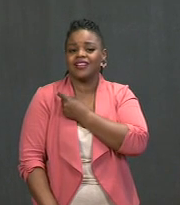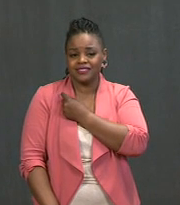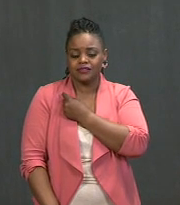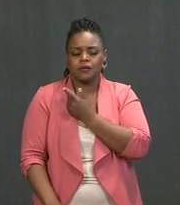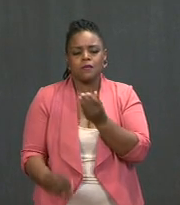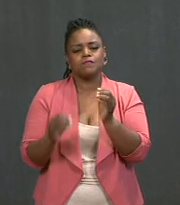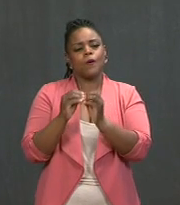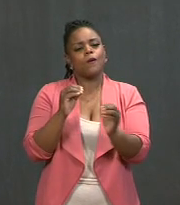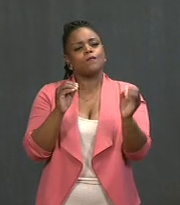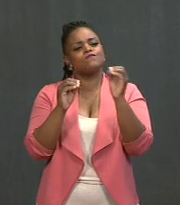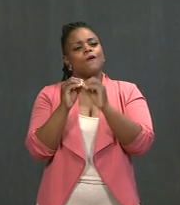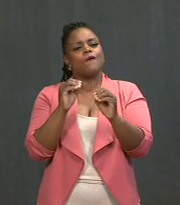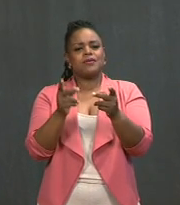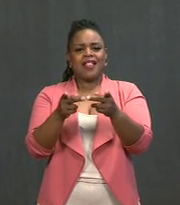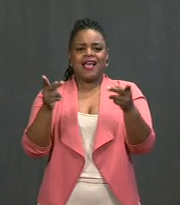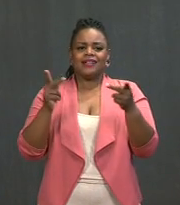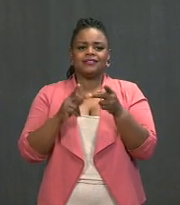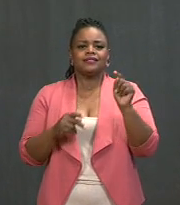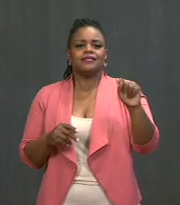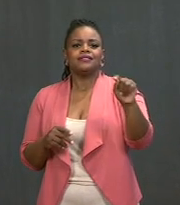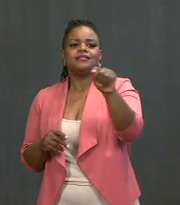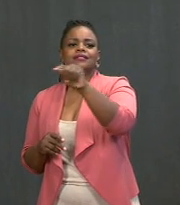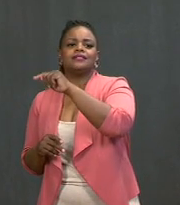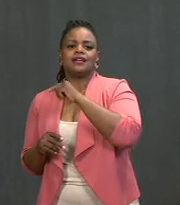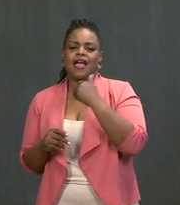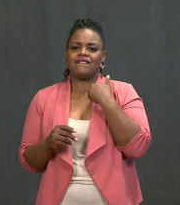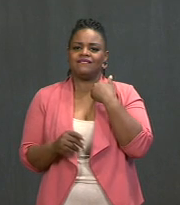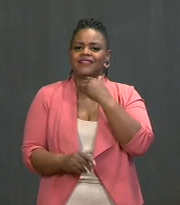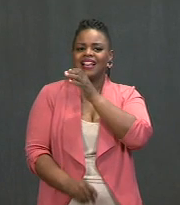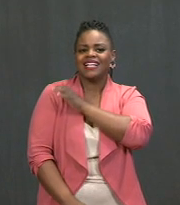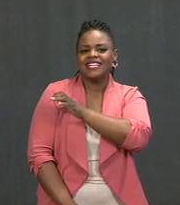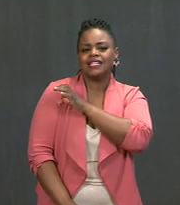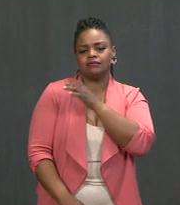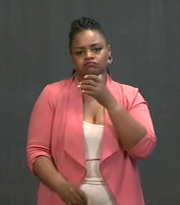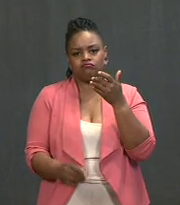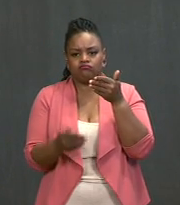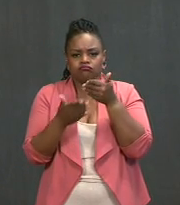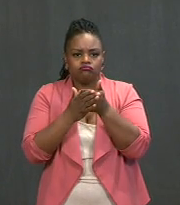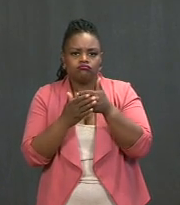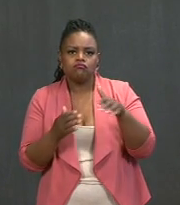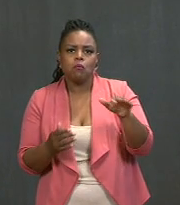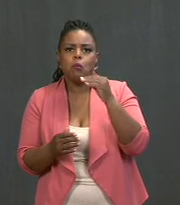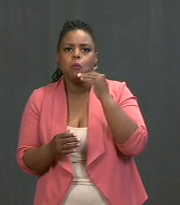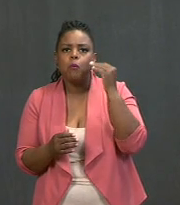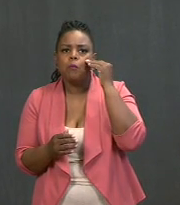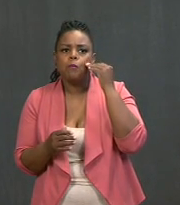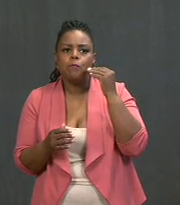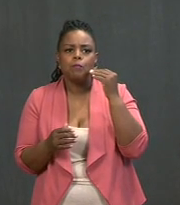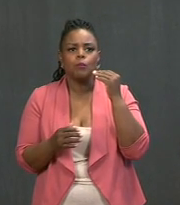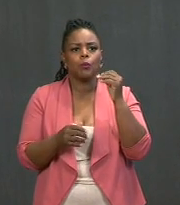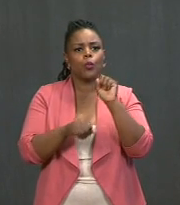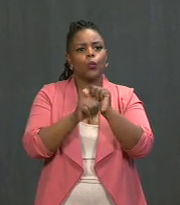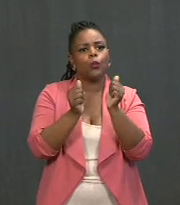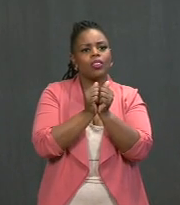and pop-up clinics in the places close to where people live. That's why we're working with faith-based organizations